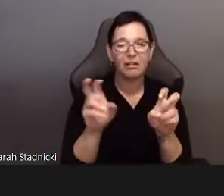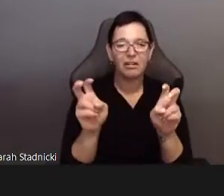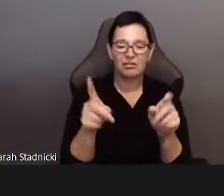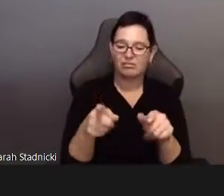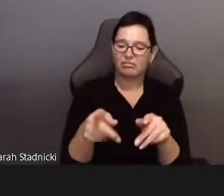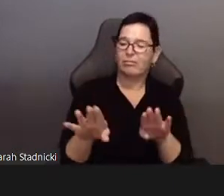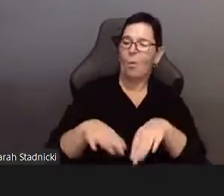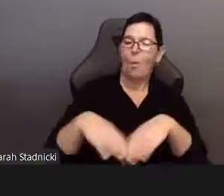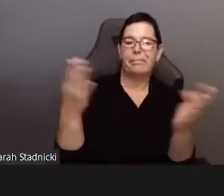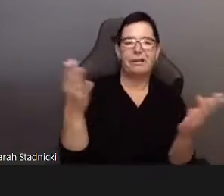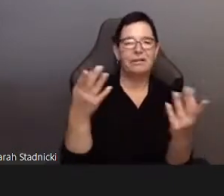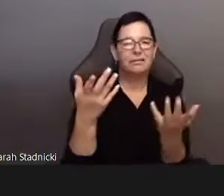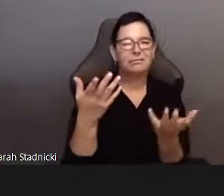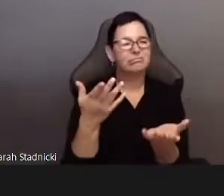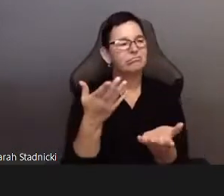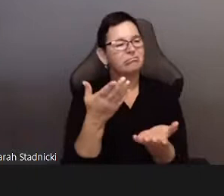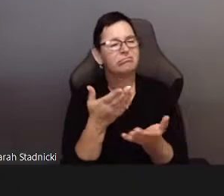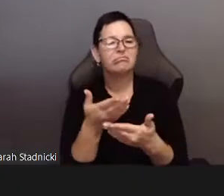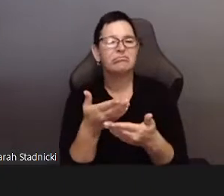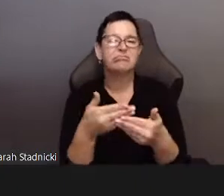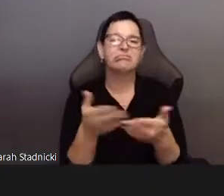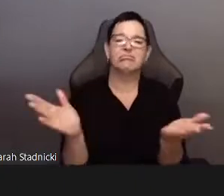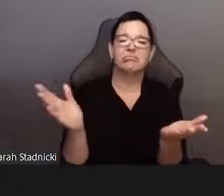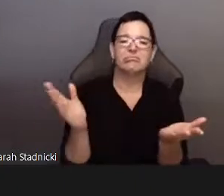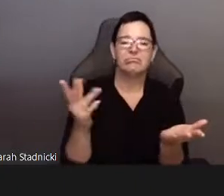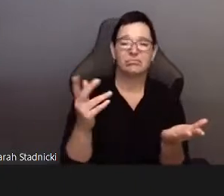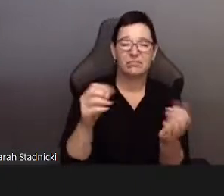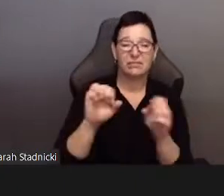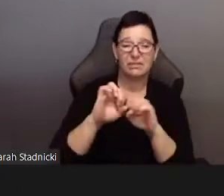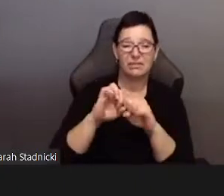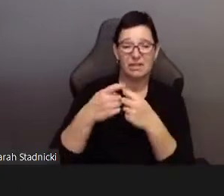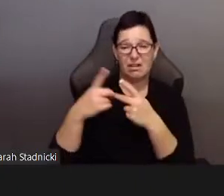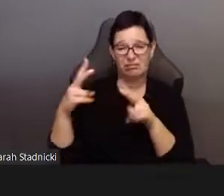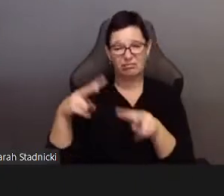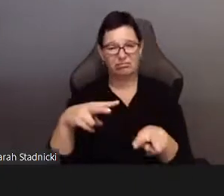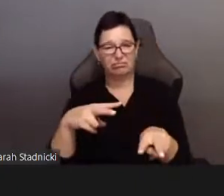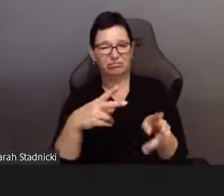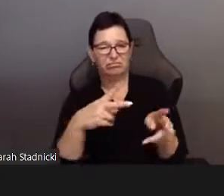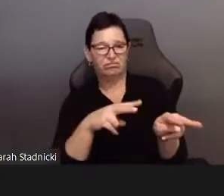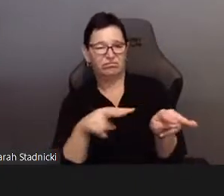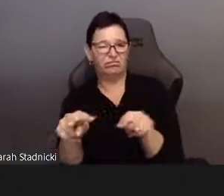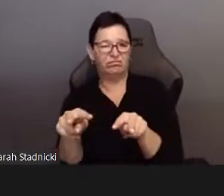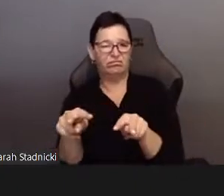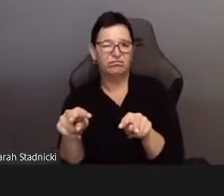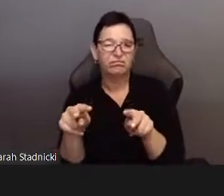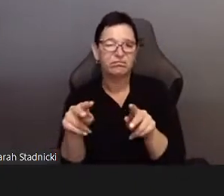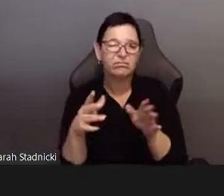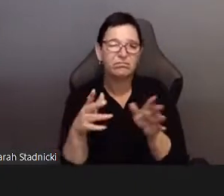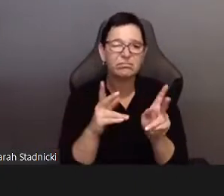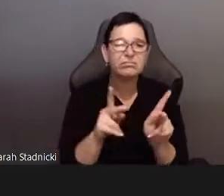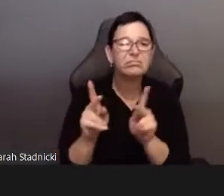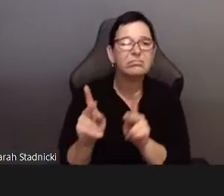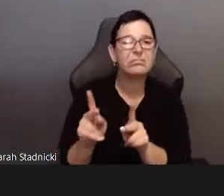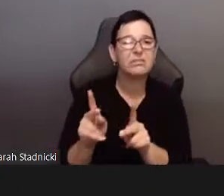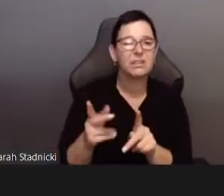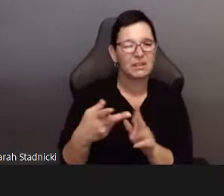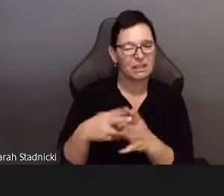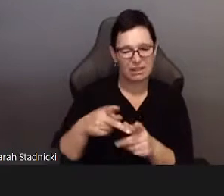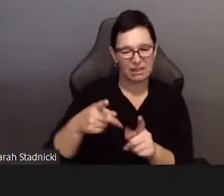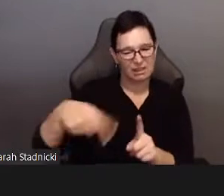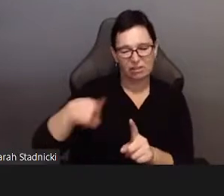They were portrayed as contaminated vessels